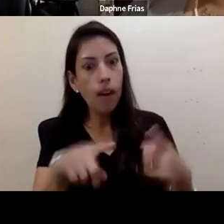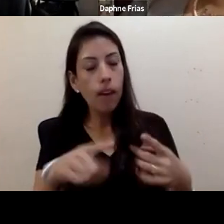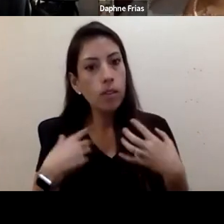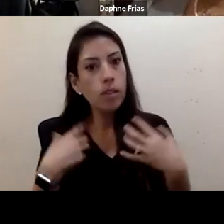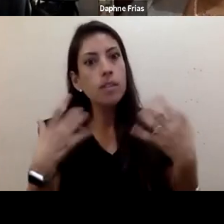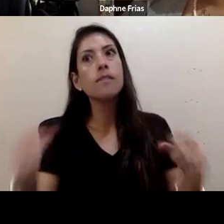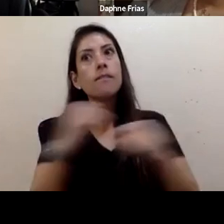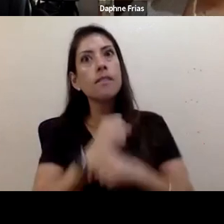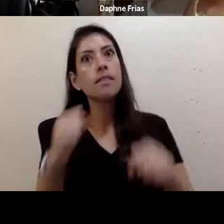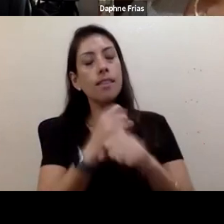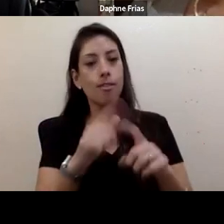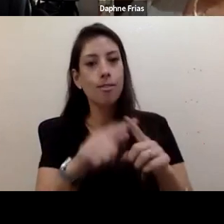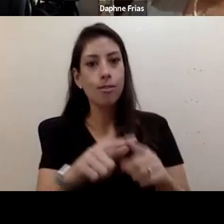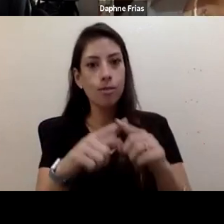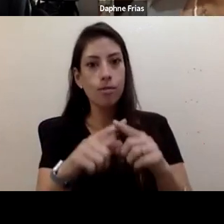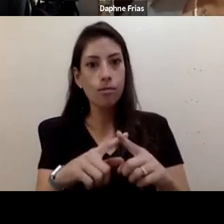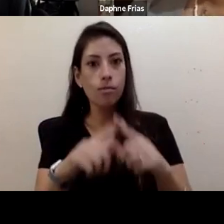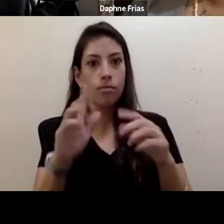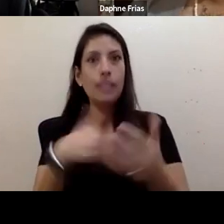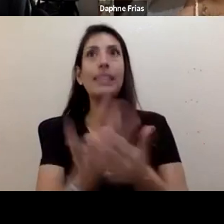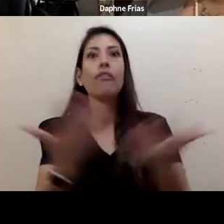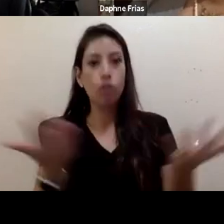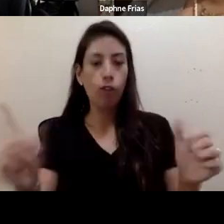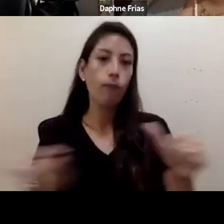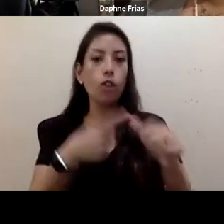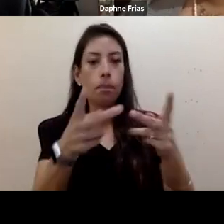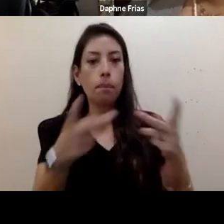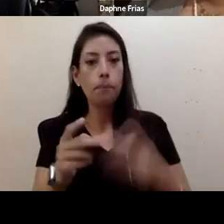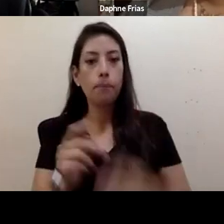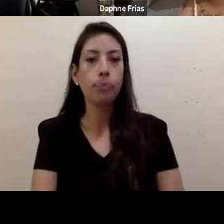Additionally, I think that there is